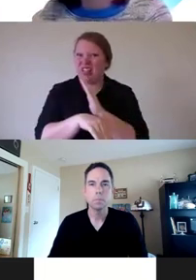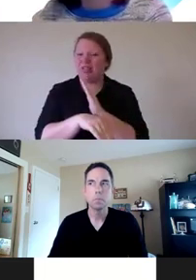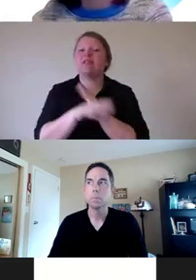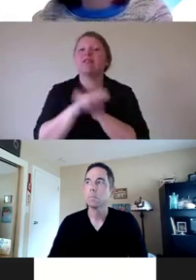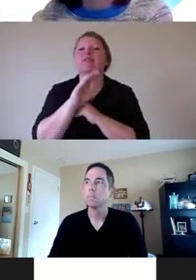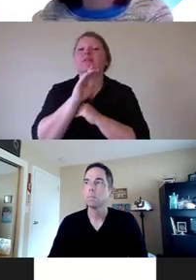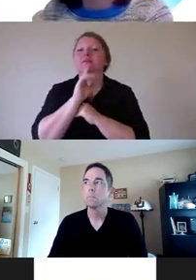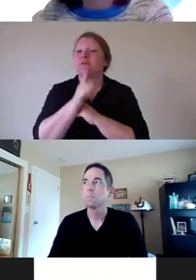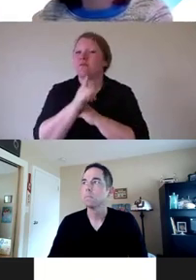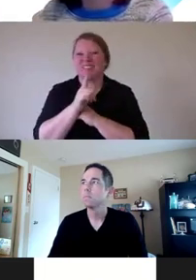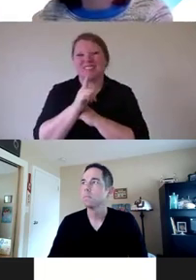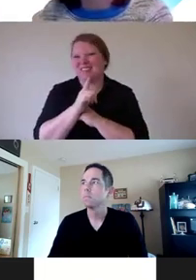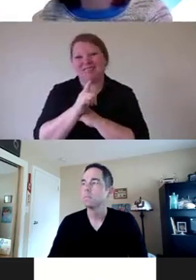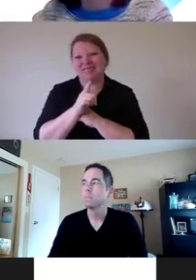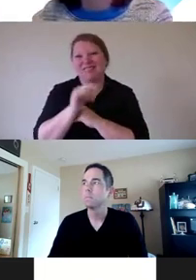not the right solution for the problem.